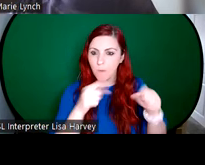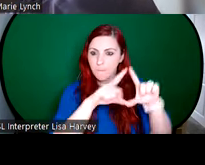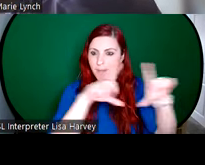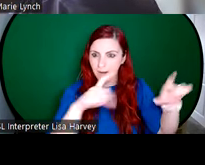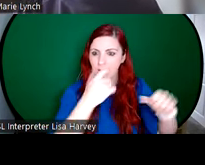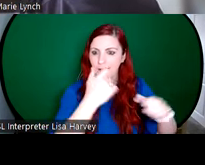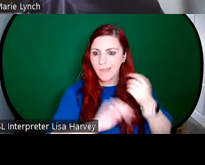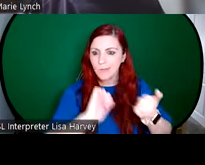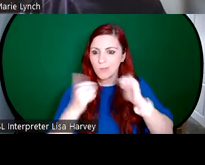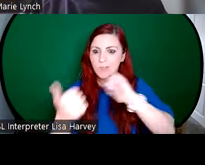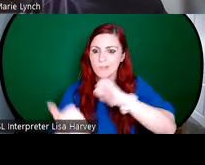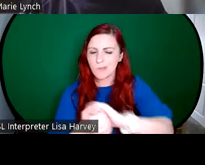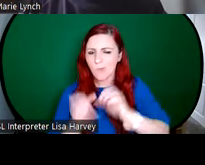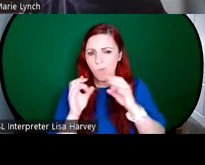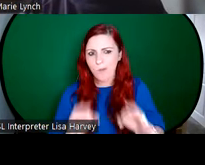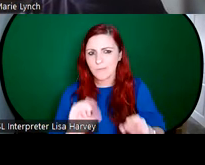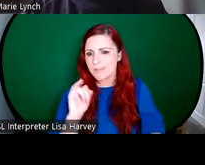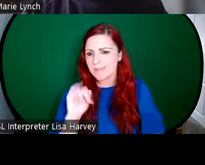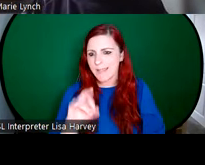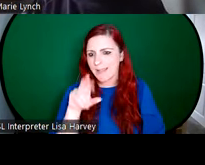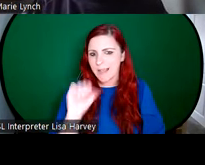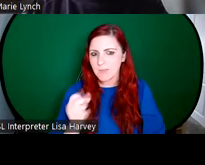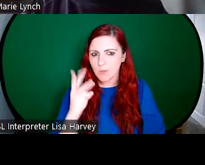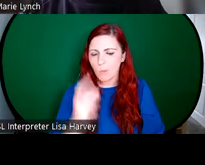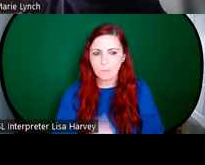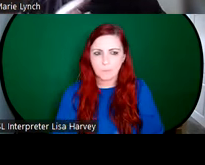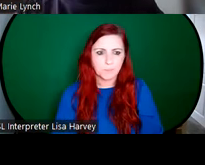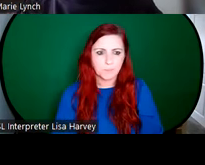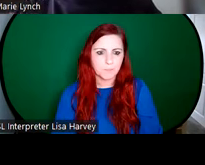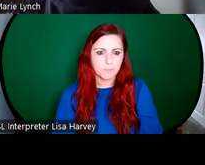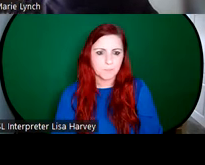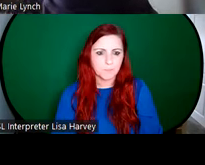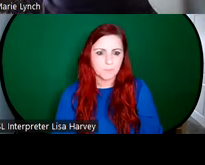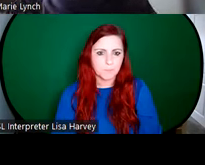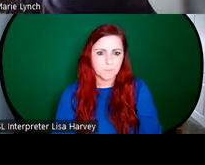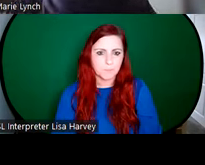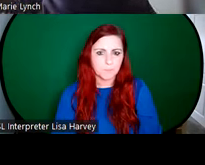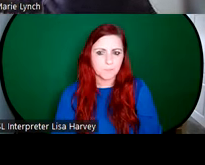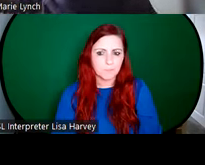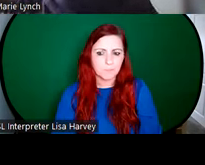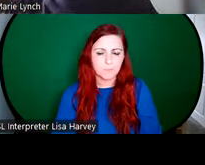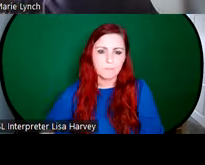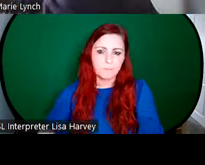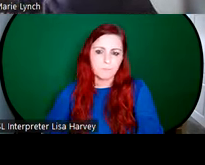wonderful stained glass piece. She suffered from ill health and frequently